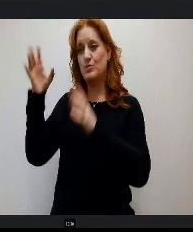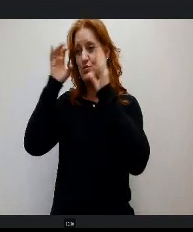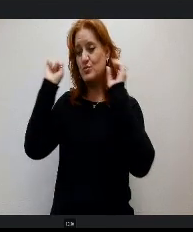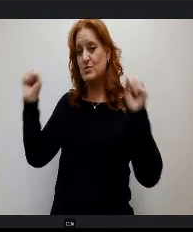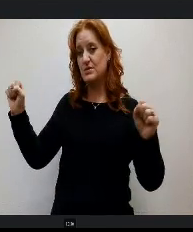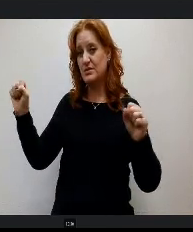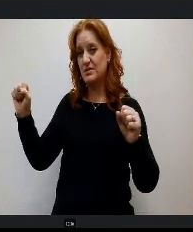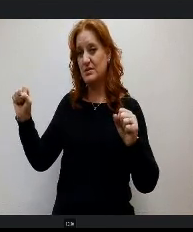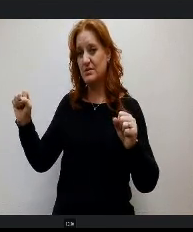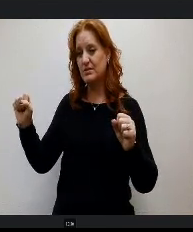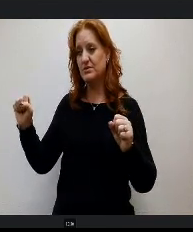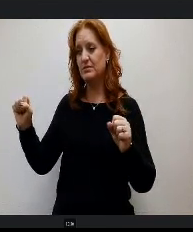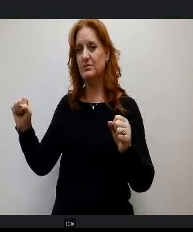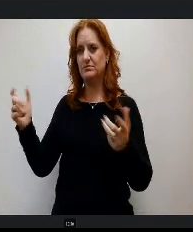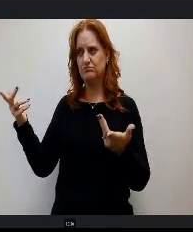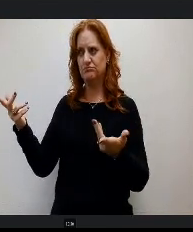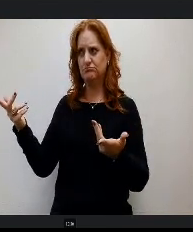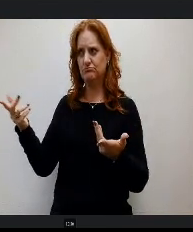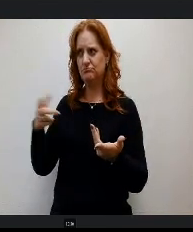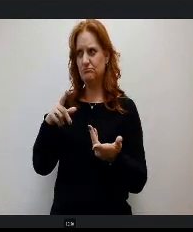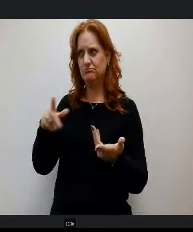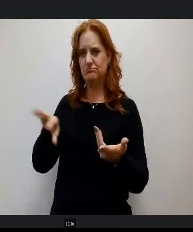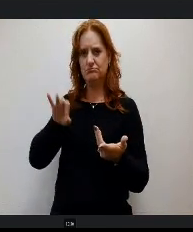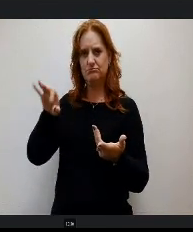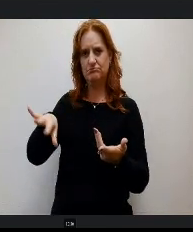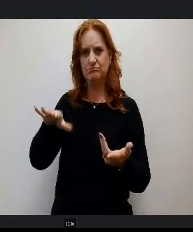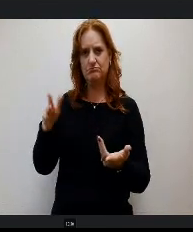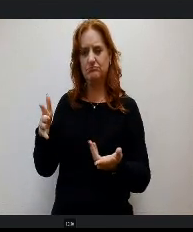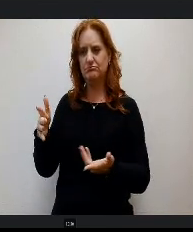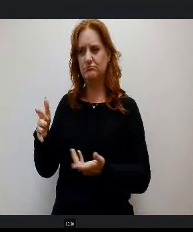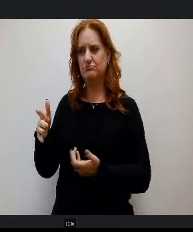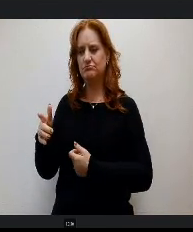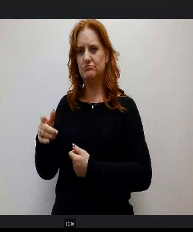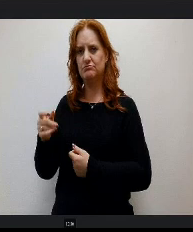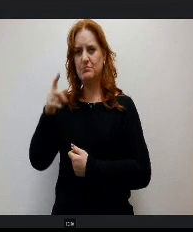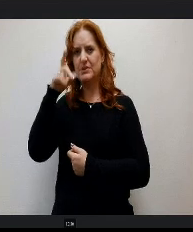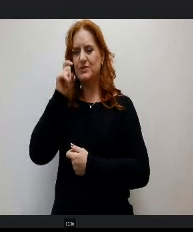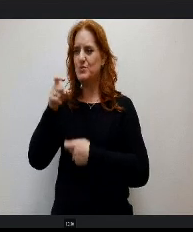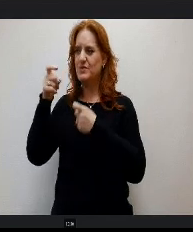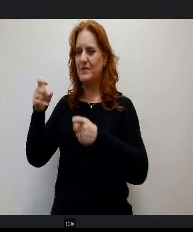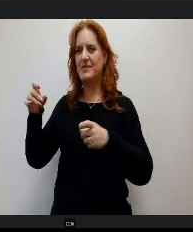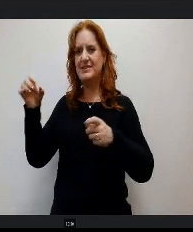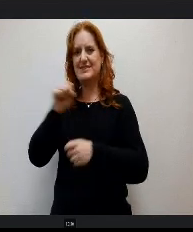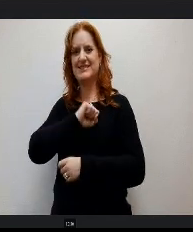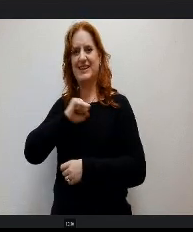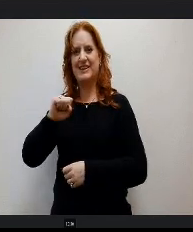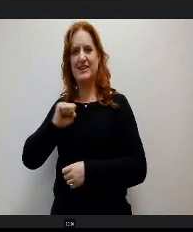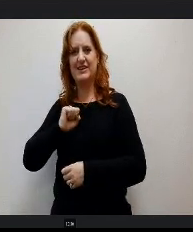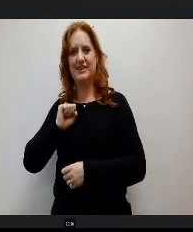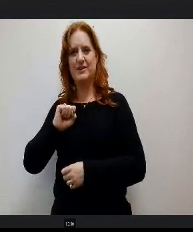weigh in because you guys have given Ms. Senator McCluskey some feedback on this bill